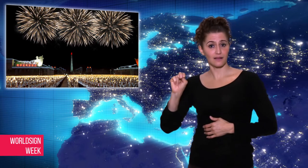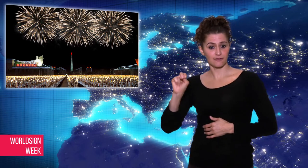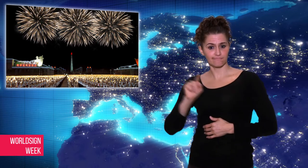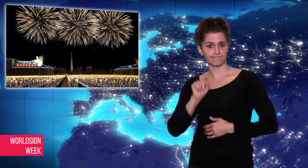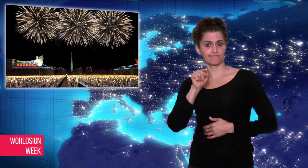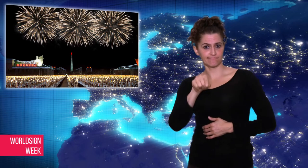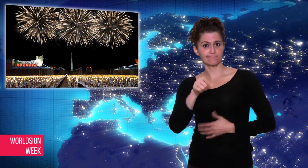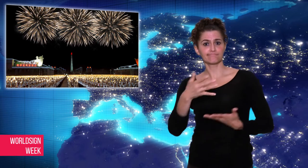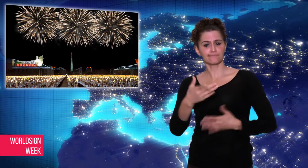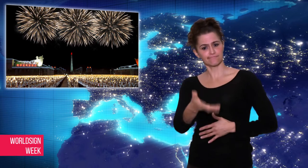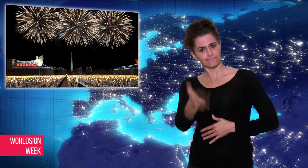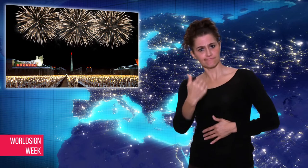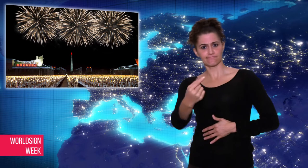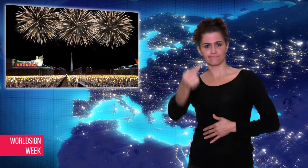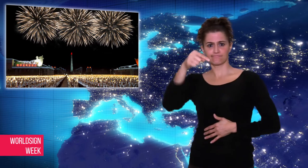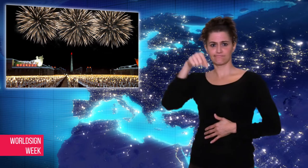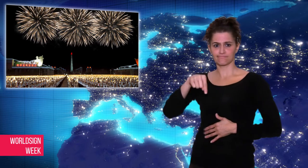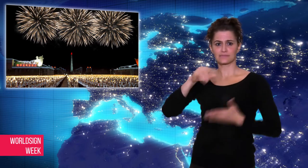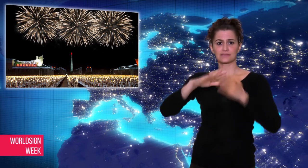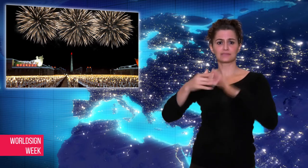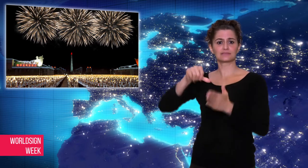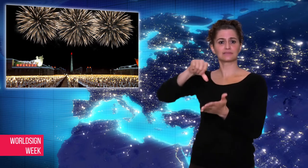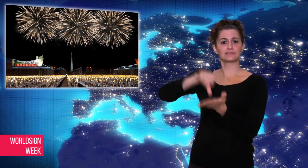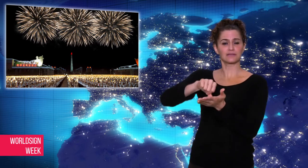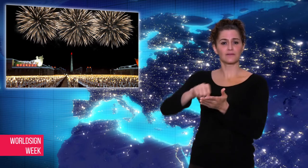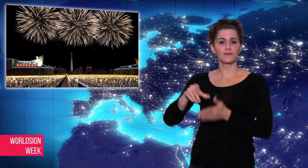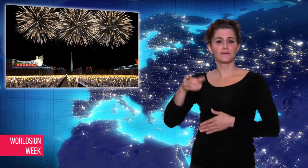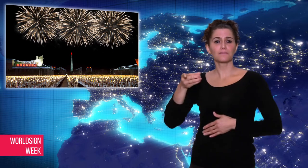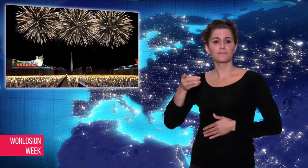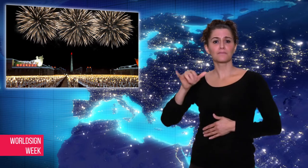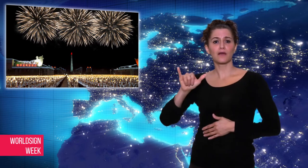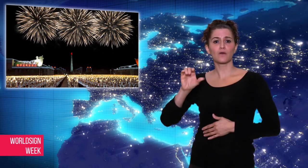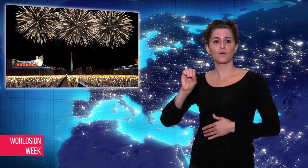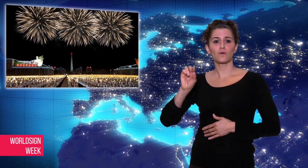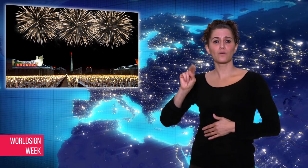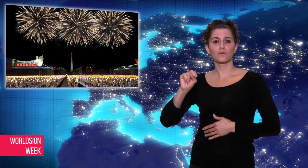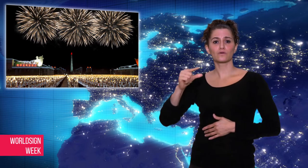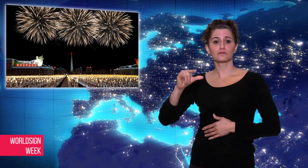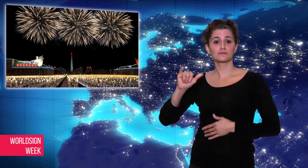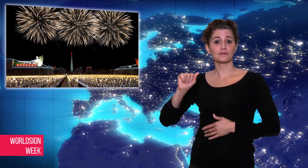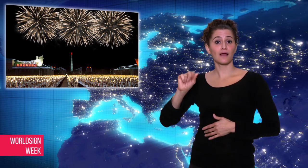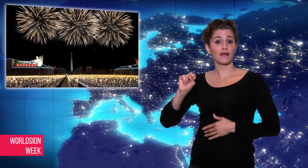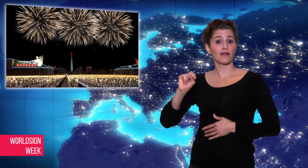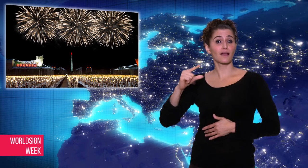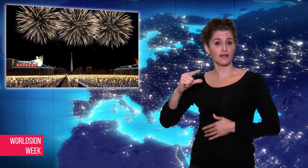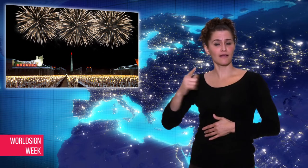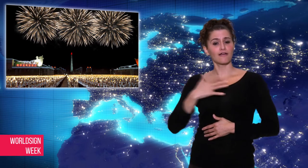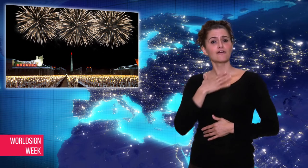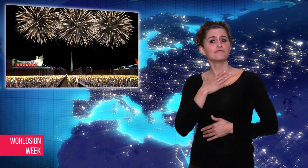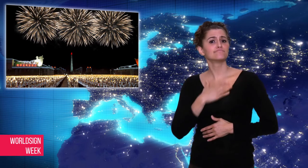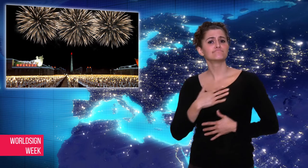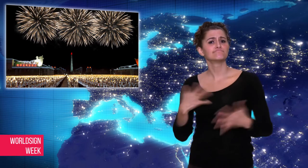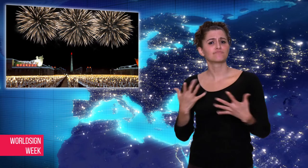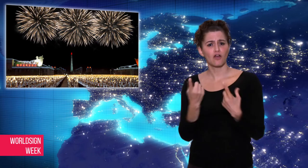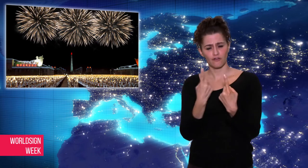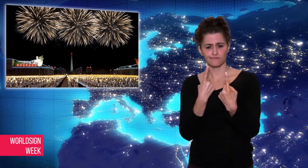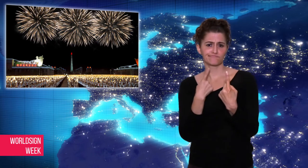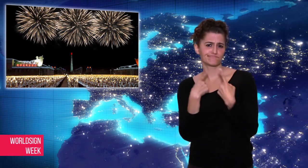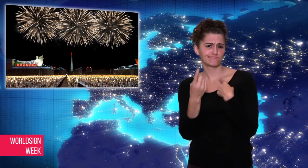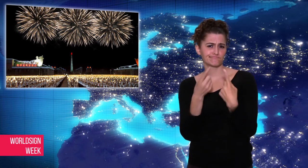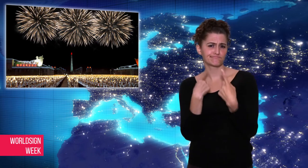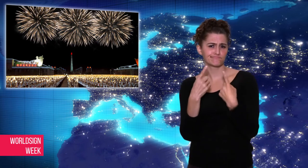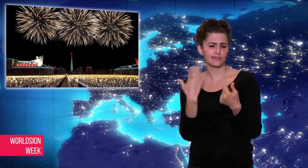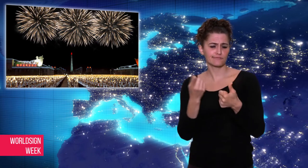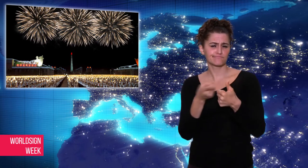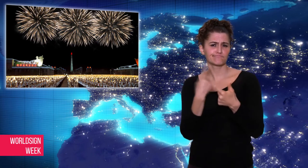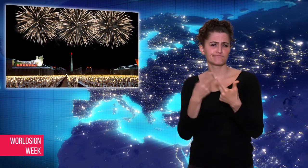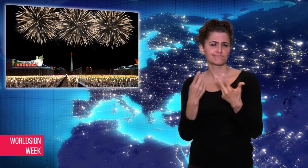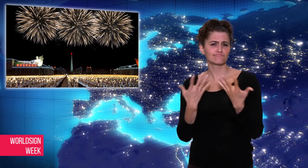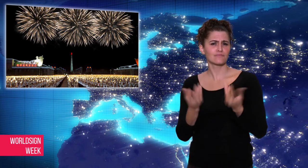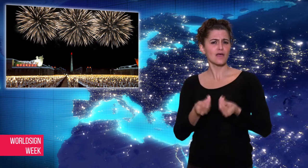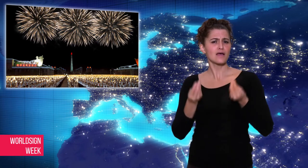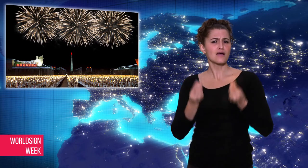Pyongyang to discuss ways to improve